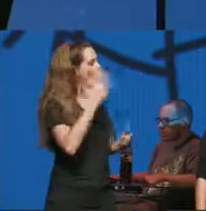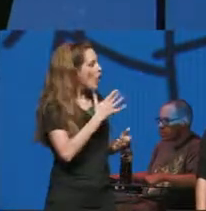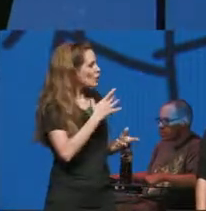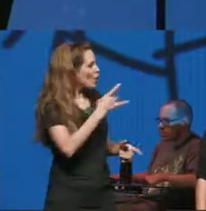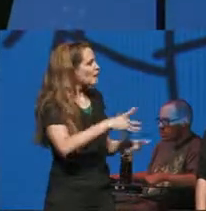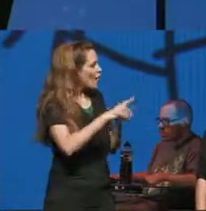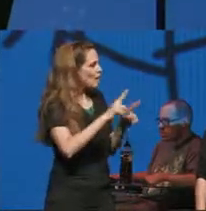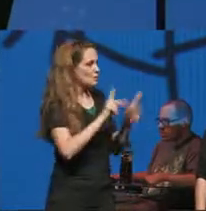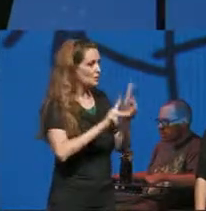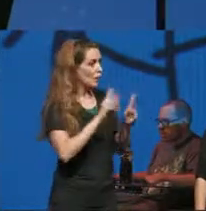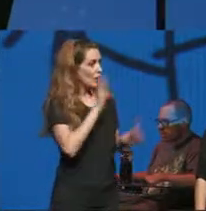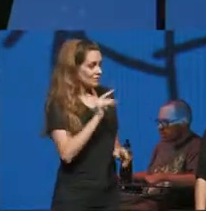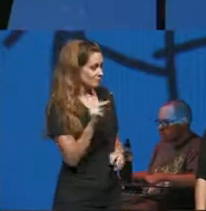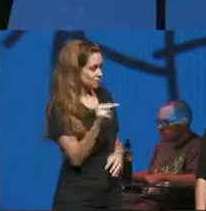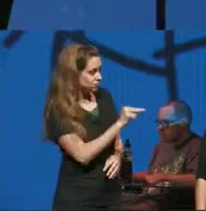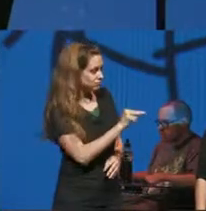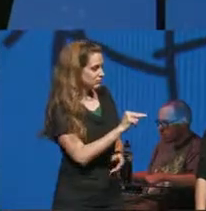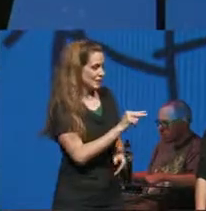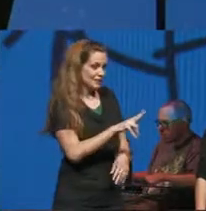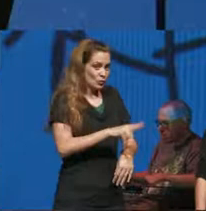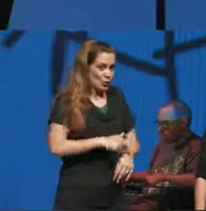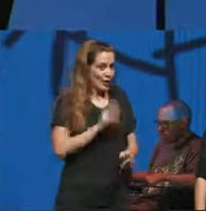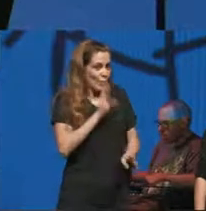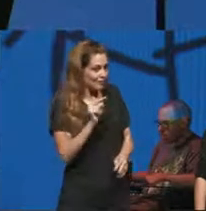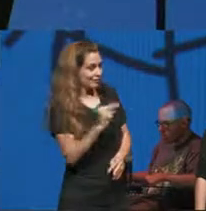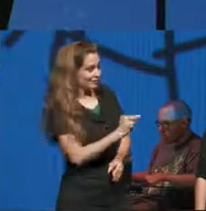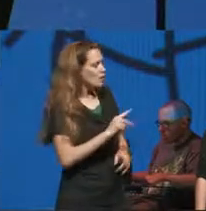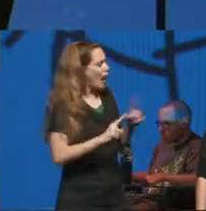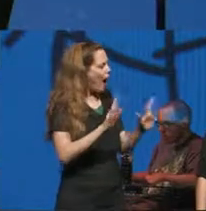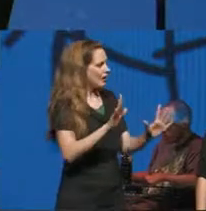going to stare when you walk into a room it's normal but I swear people get past